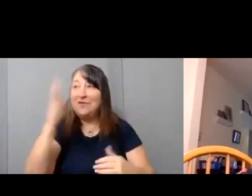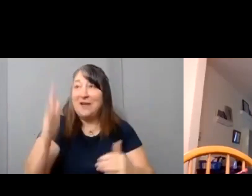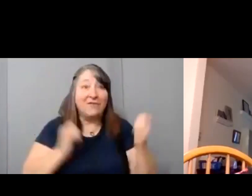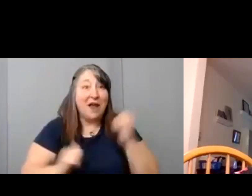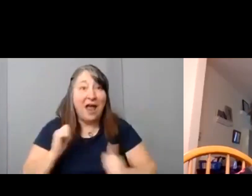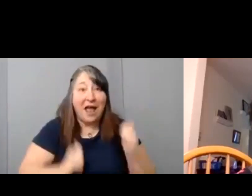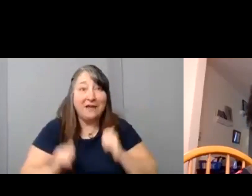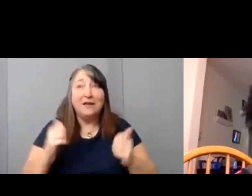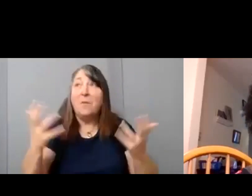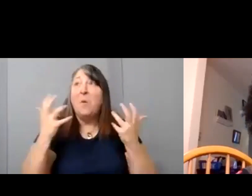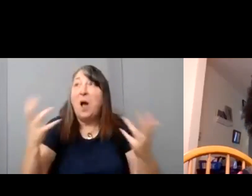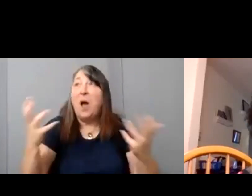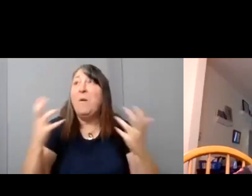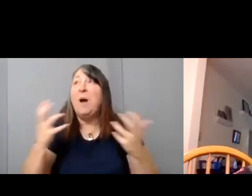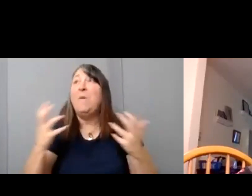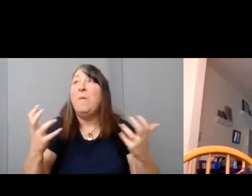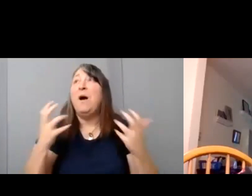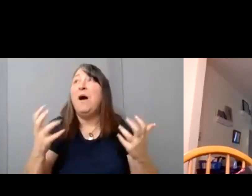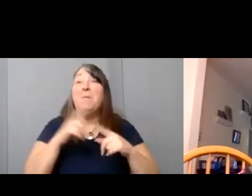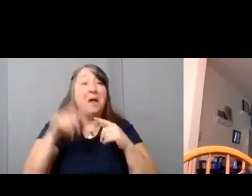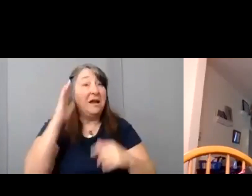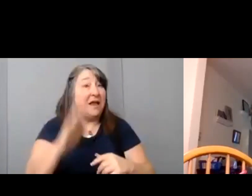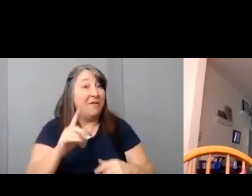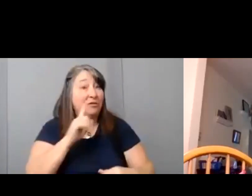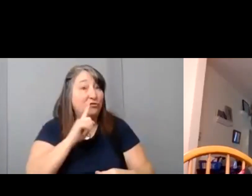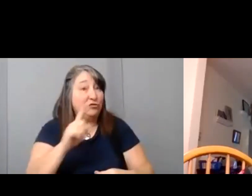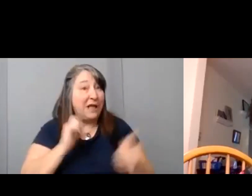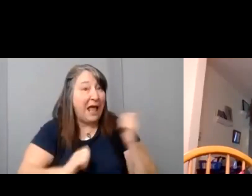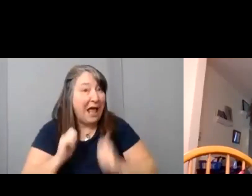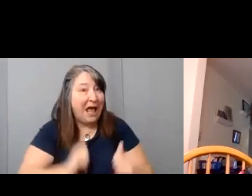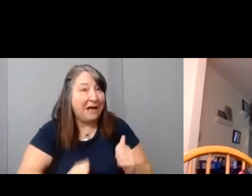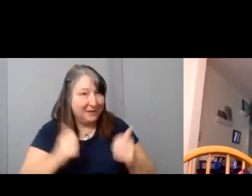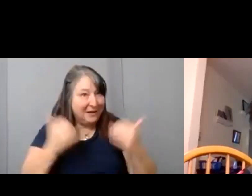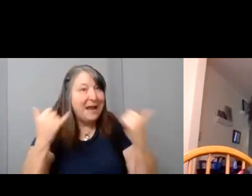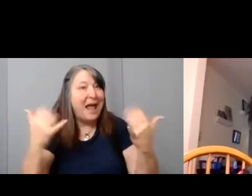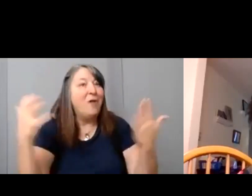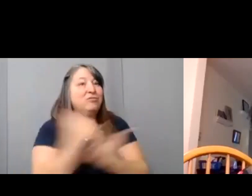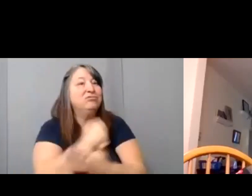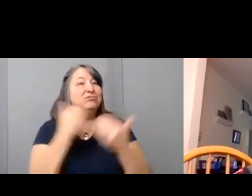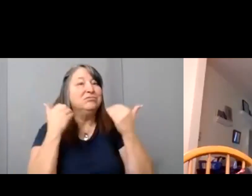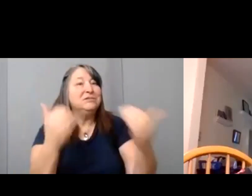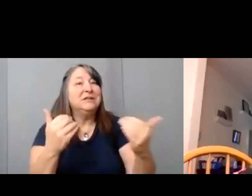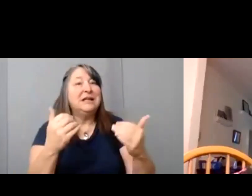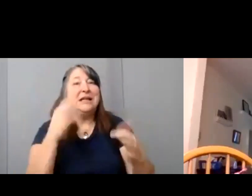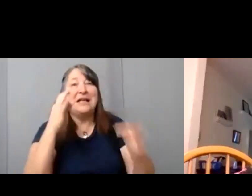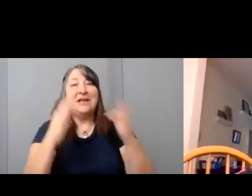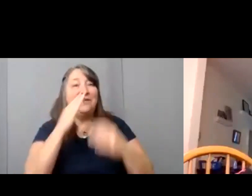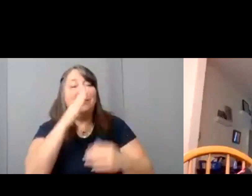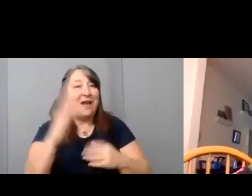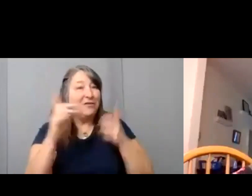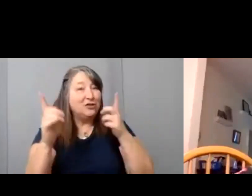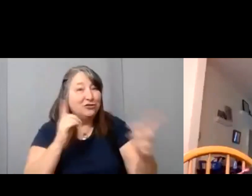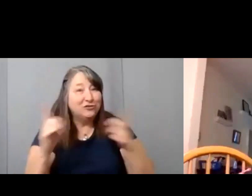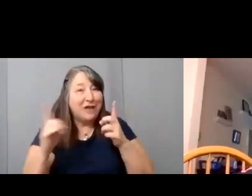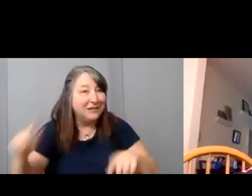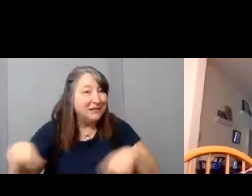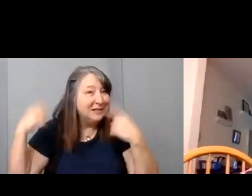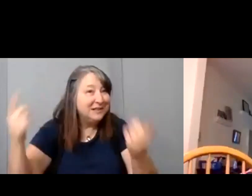If you've never directed before and have always wanted to, here's an opportunity, especially because of the home edition.